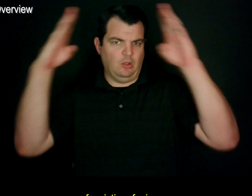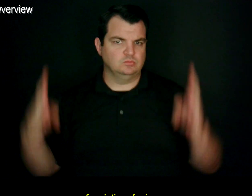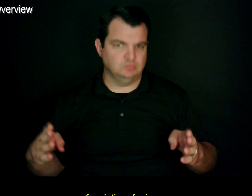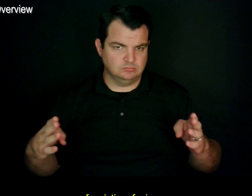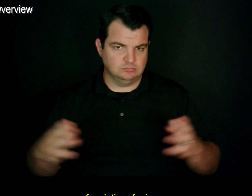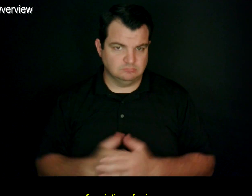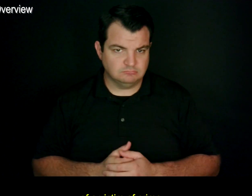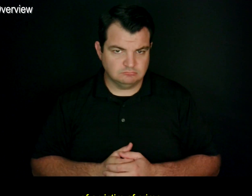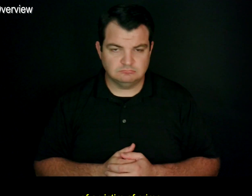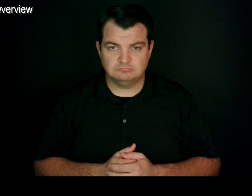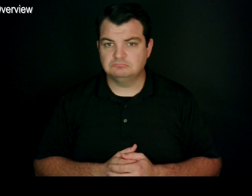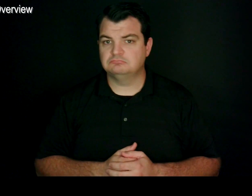of a victim of crime.